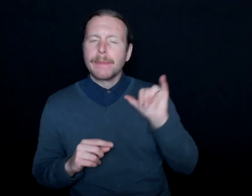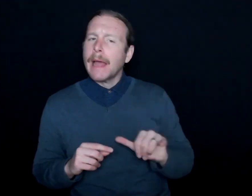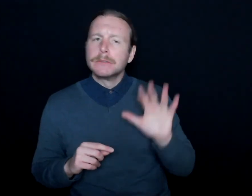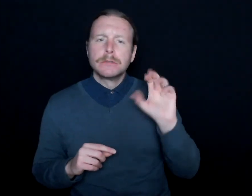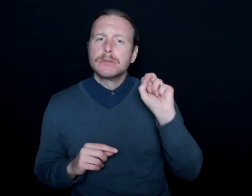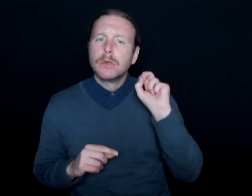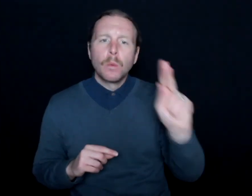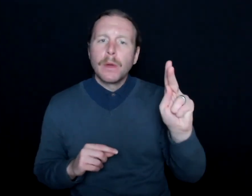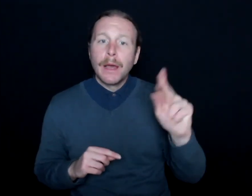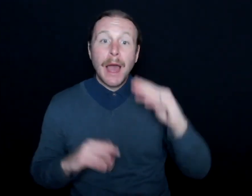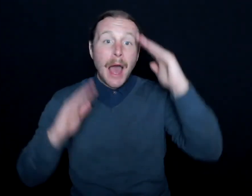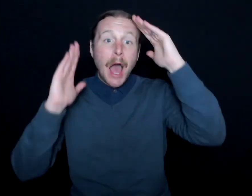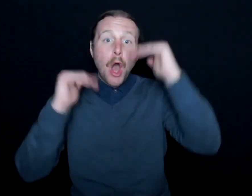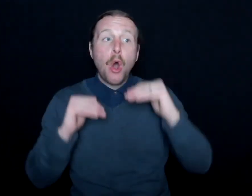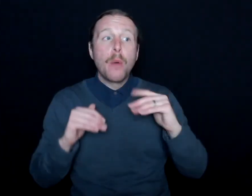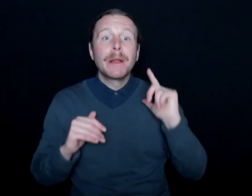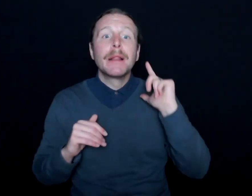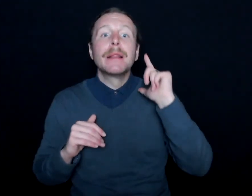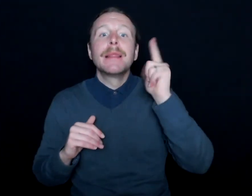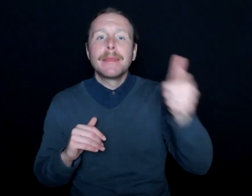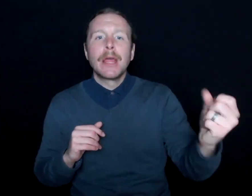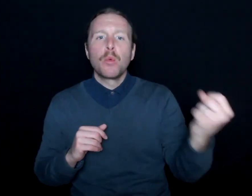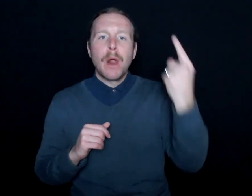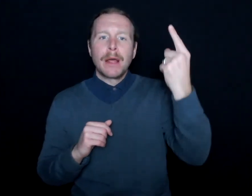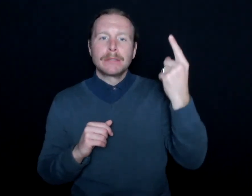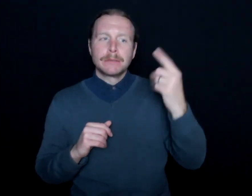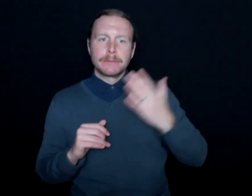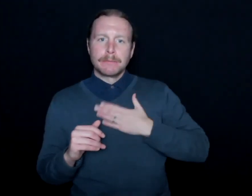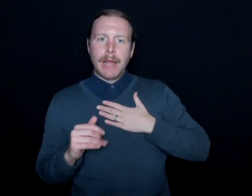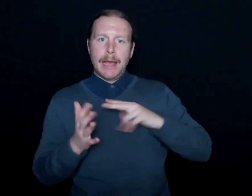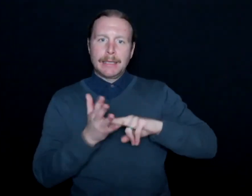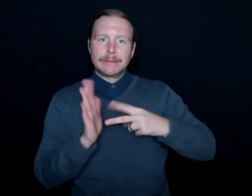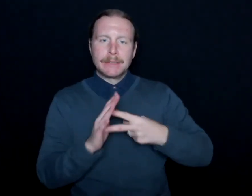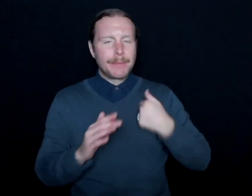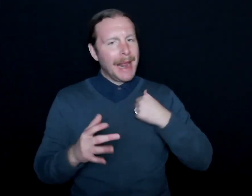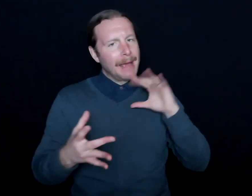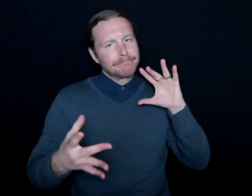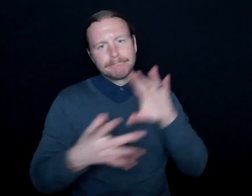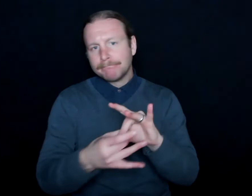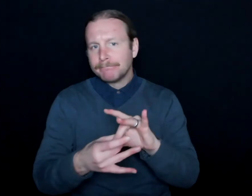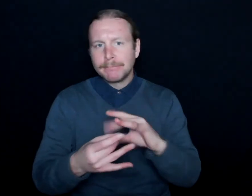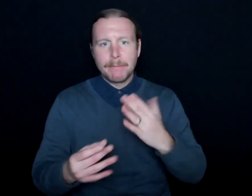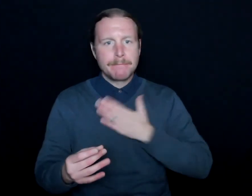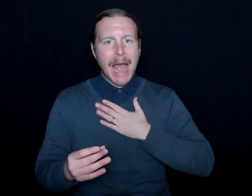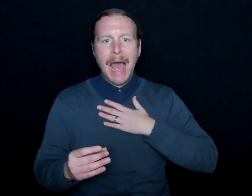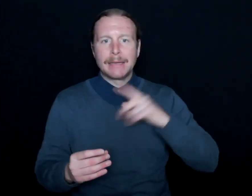and I hope that, in time, they do. But I also stay connected with my deaf community,